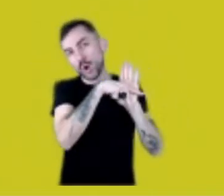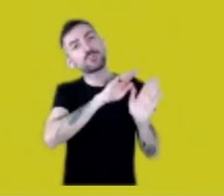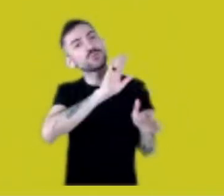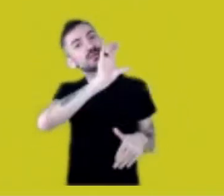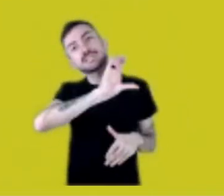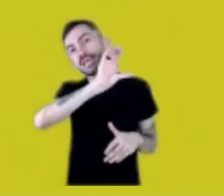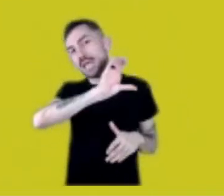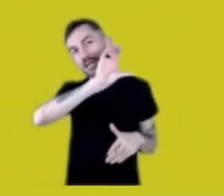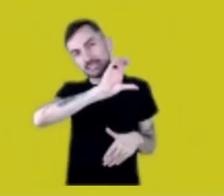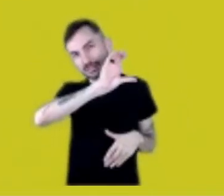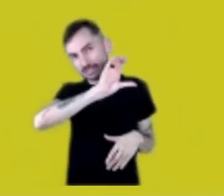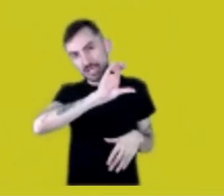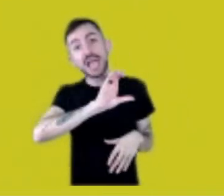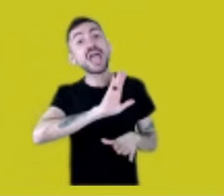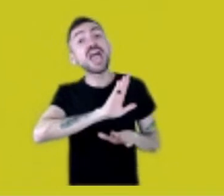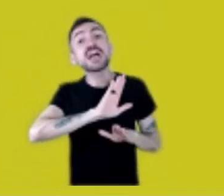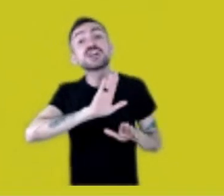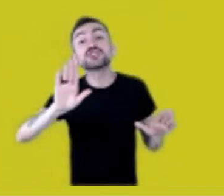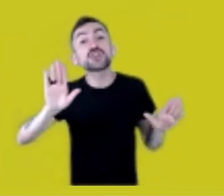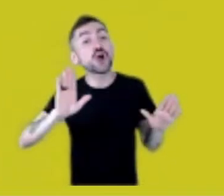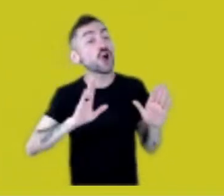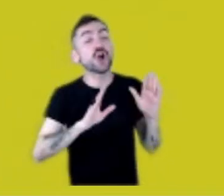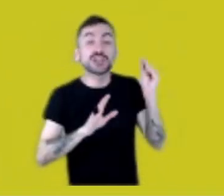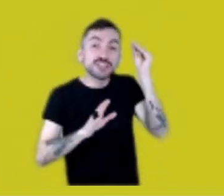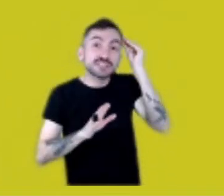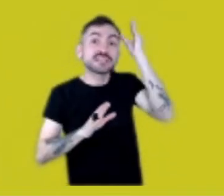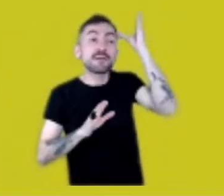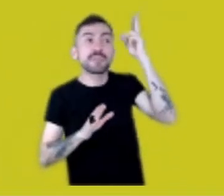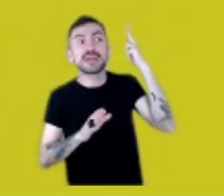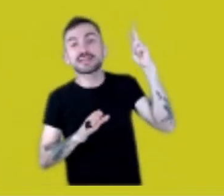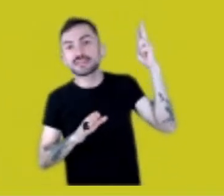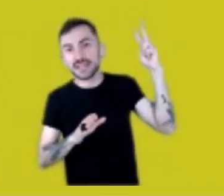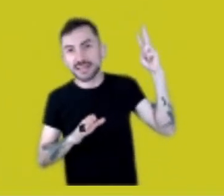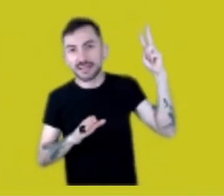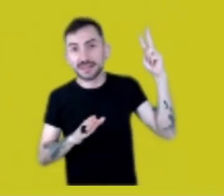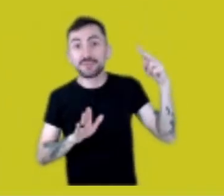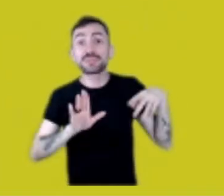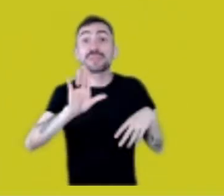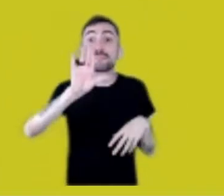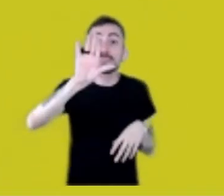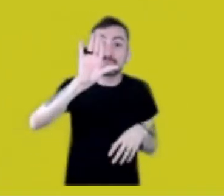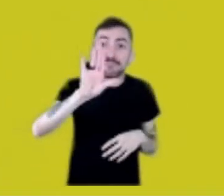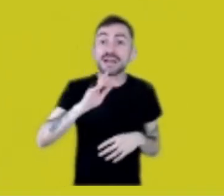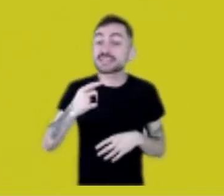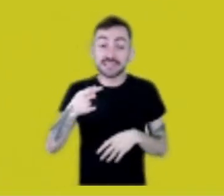They just discovered it. But the pill, the process through which